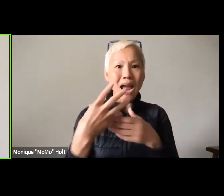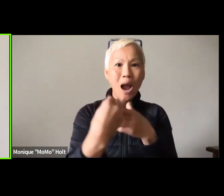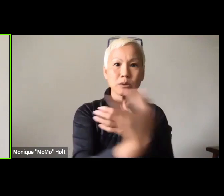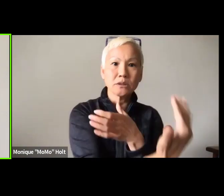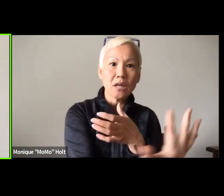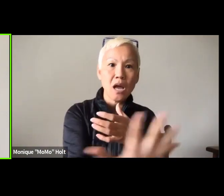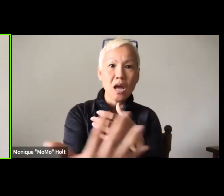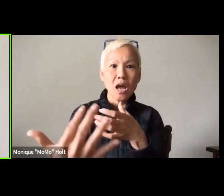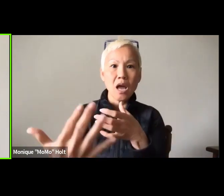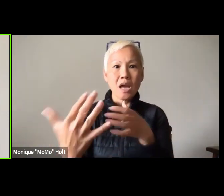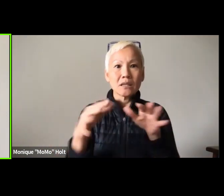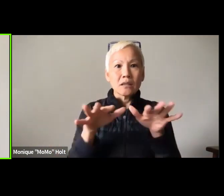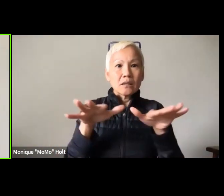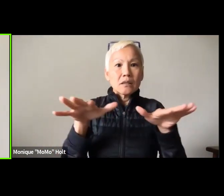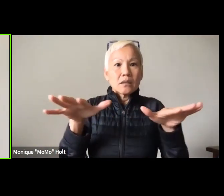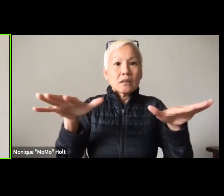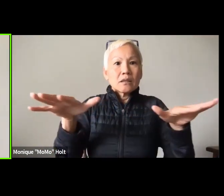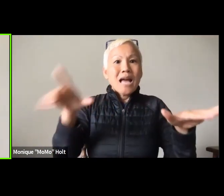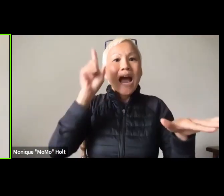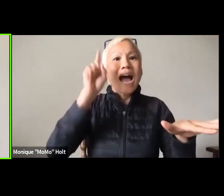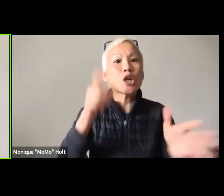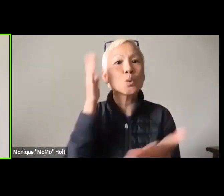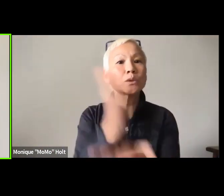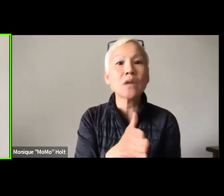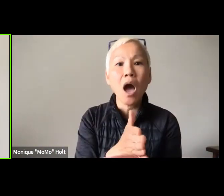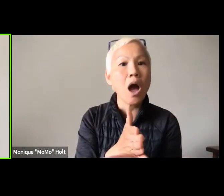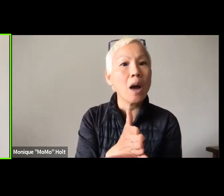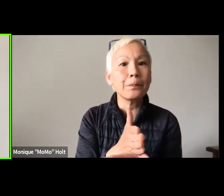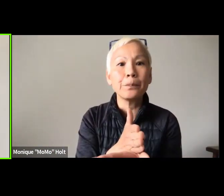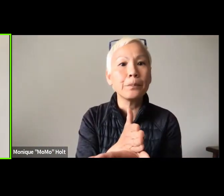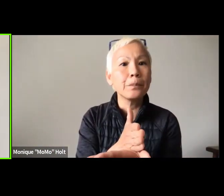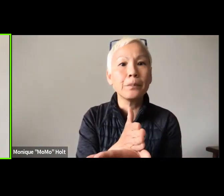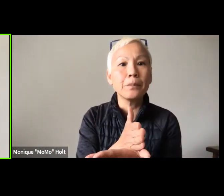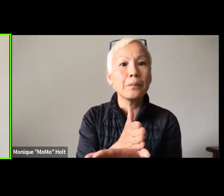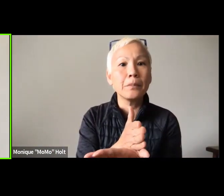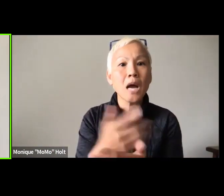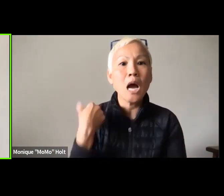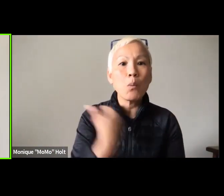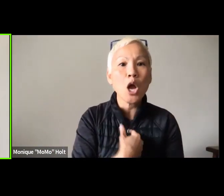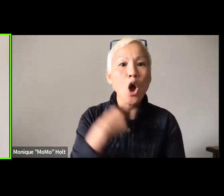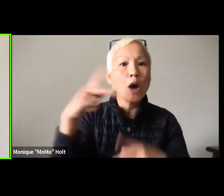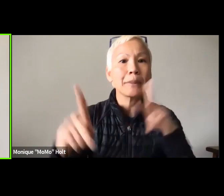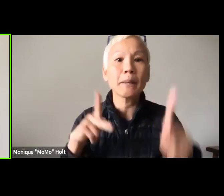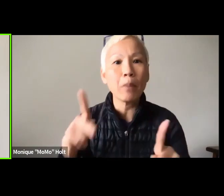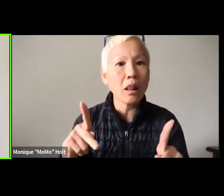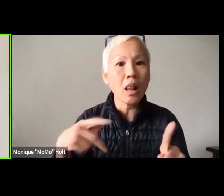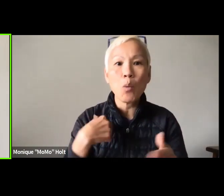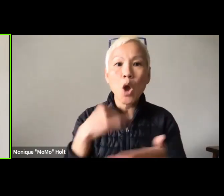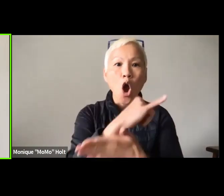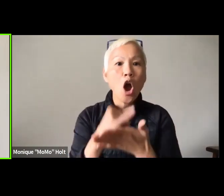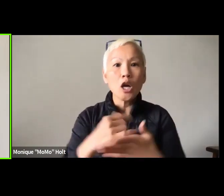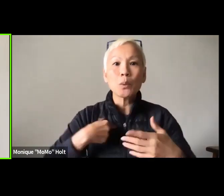You know, it's not only theater but outside. It all has, that has to stop, you know?